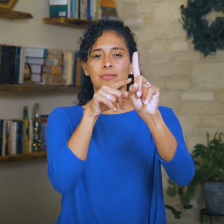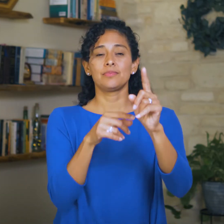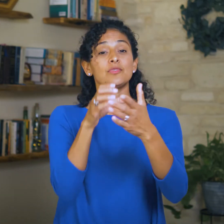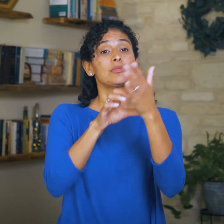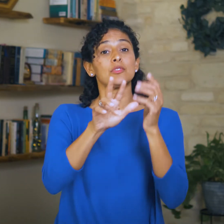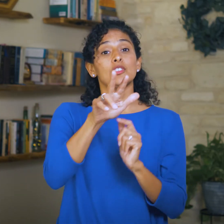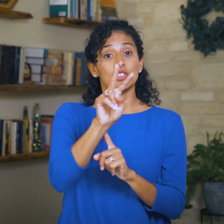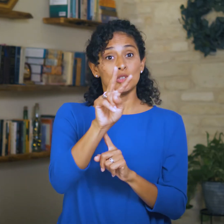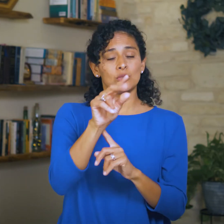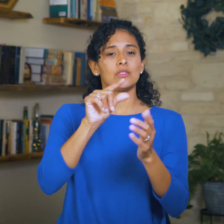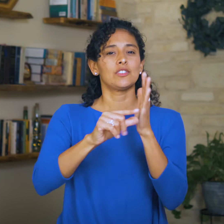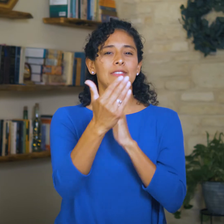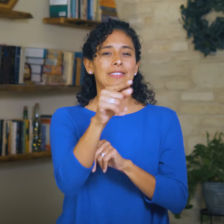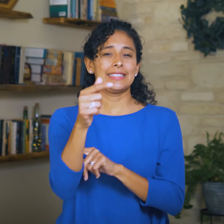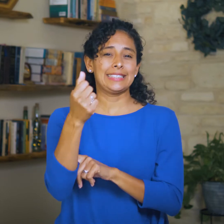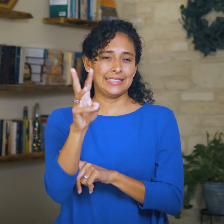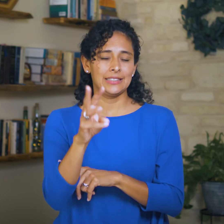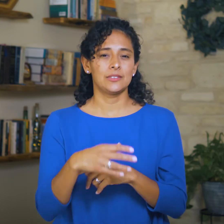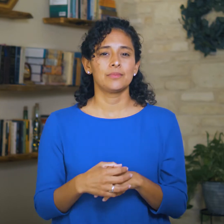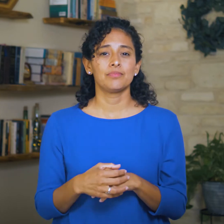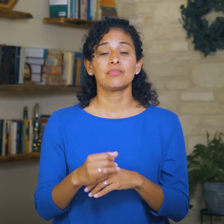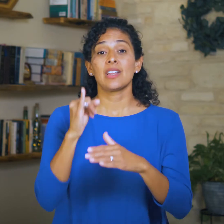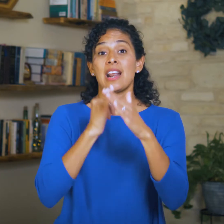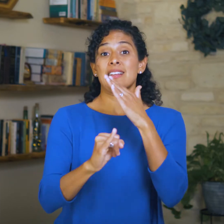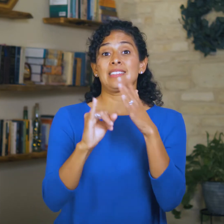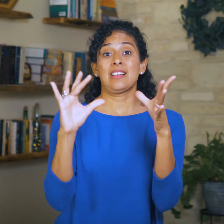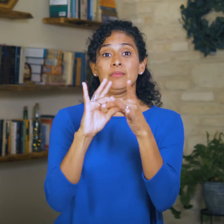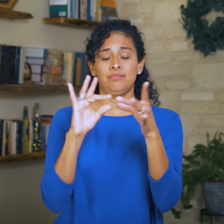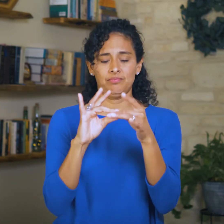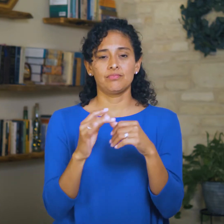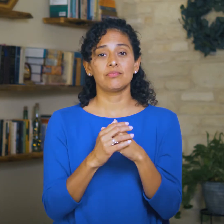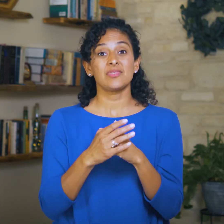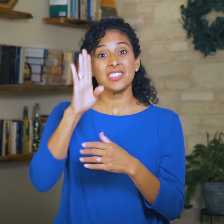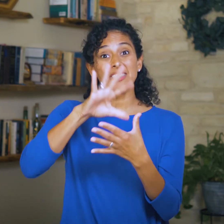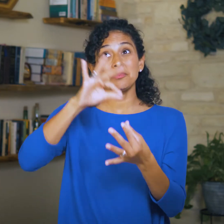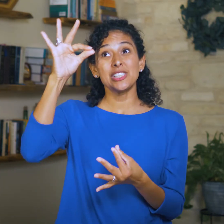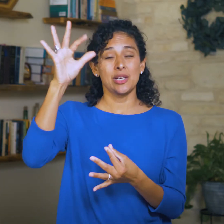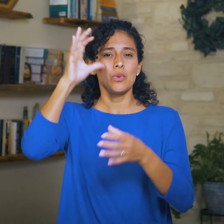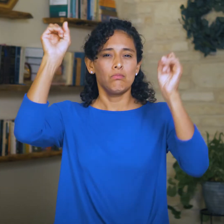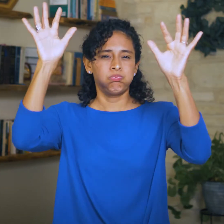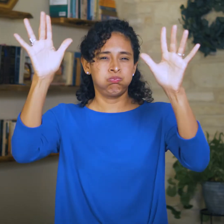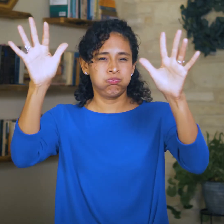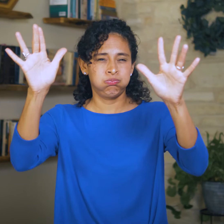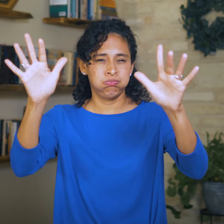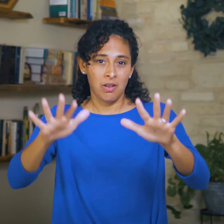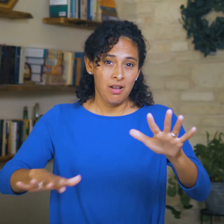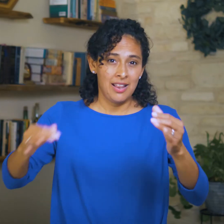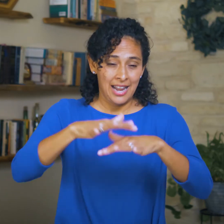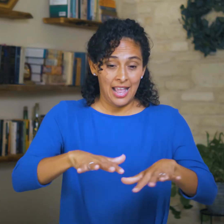In 32:15-16, Isaiah says God’s Spirit will be poured out over the land,